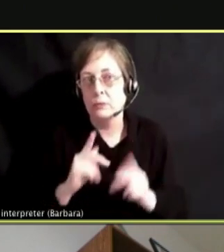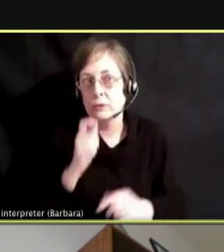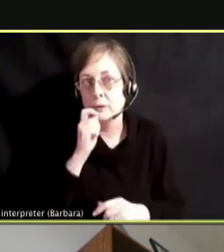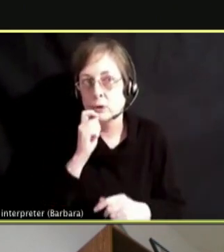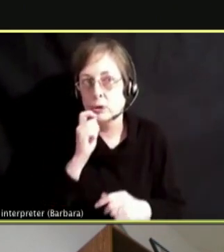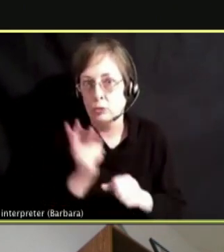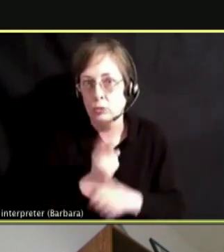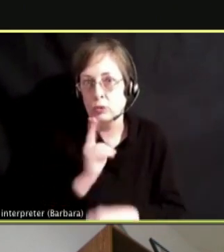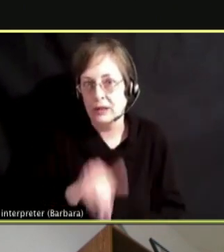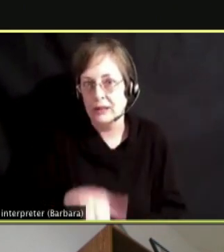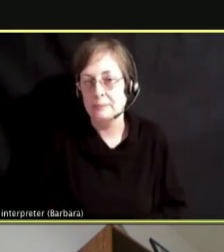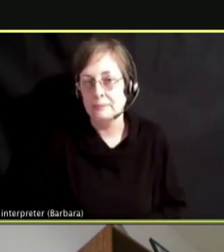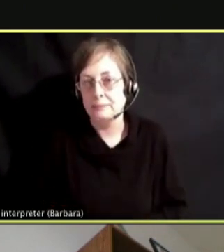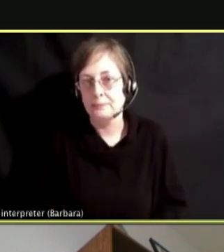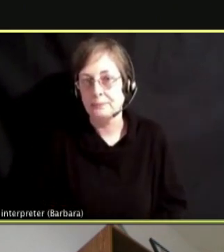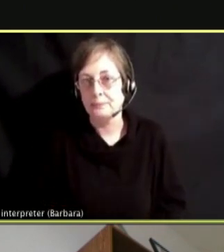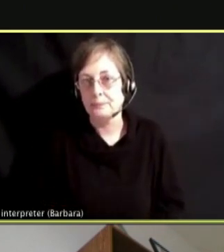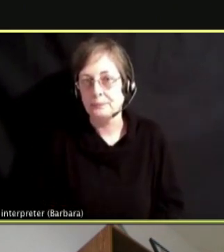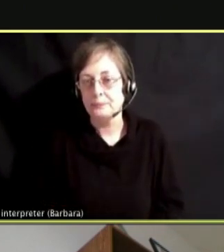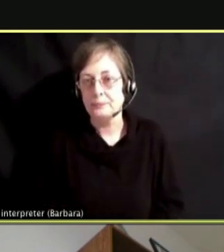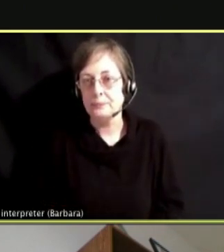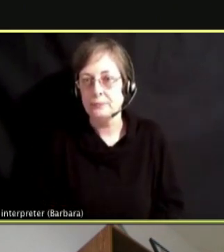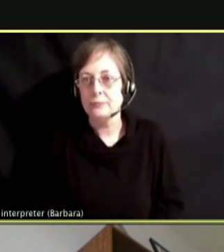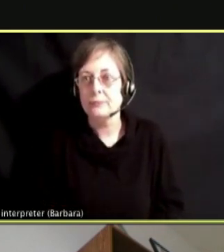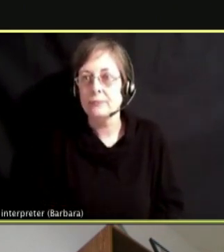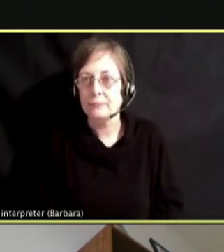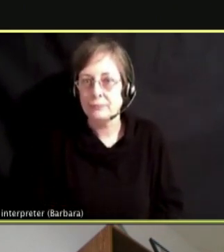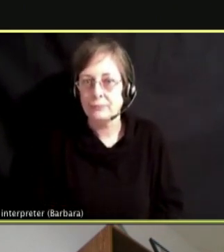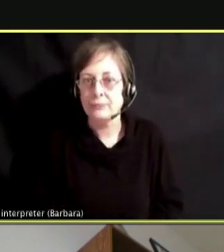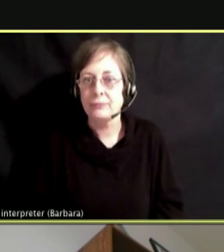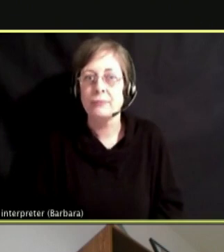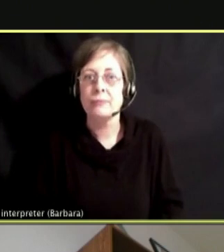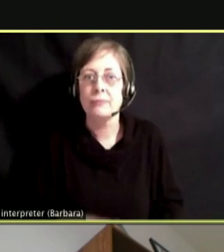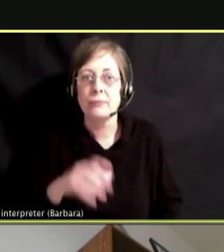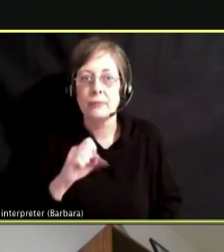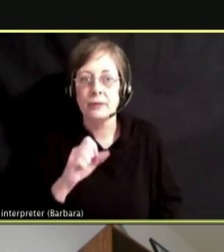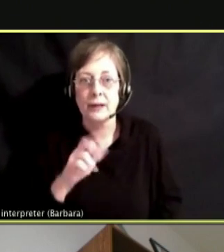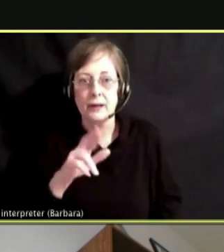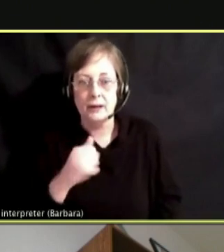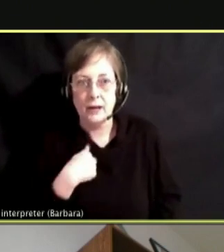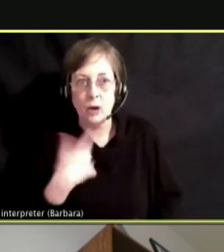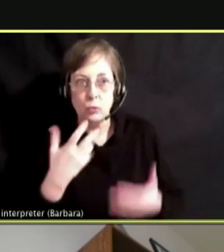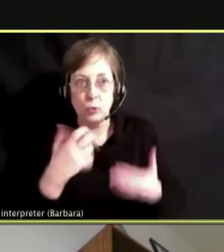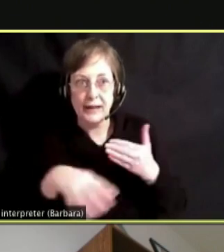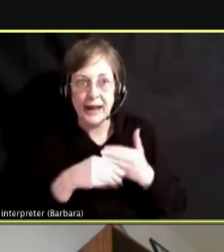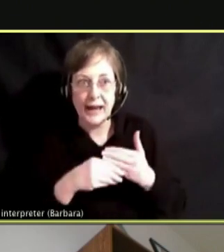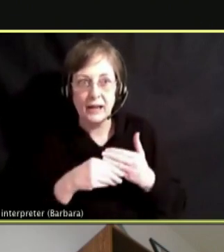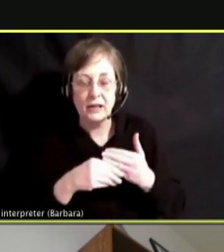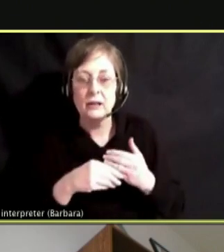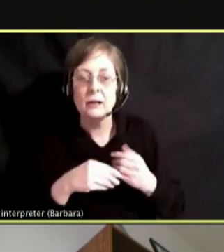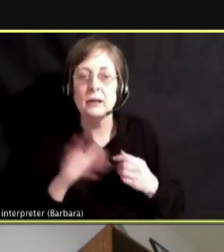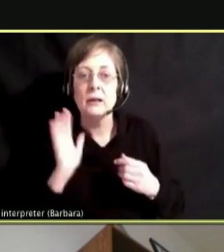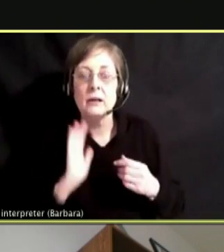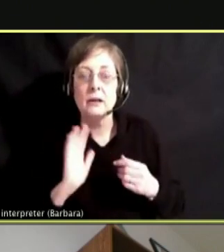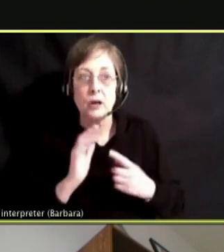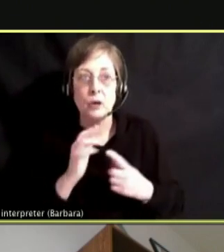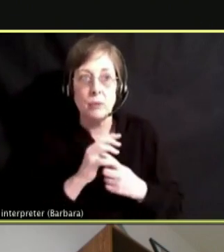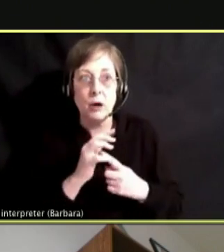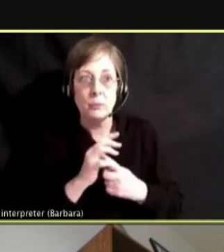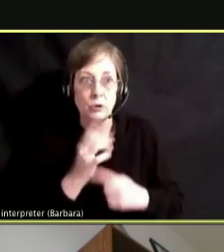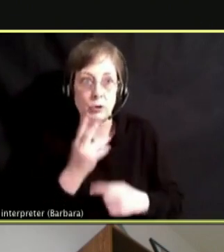I WOULD ALSO ADD TOO, WHEN SMOKING WAS IN ITS HEYDAY, DOCTORS USED TO SMOKE CIGARETTES